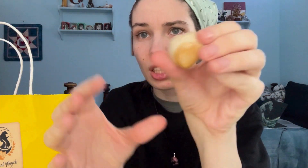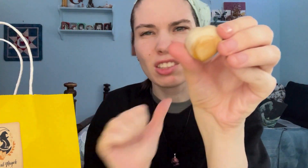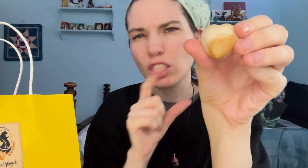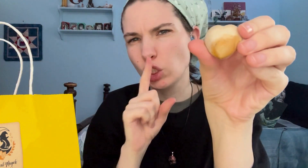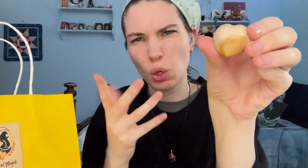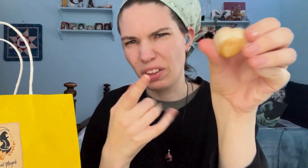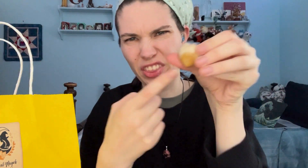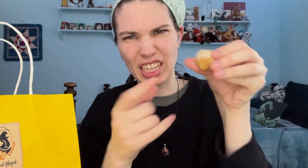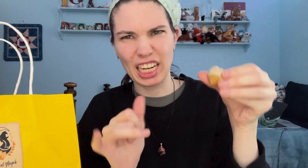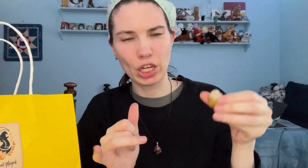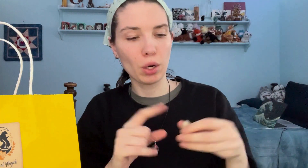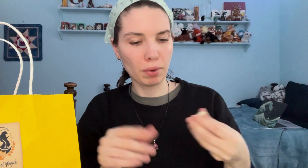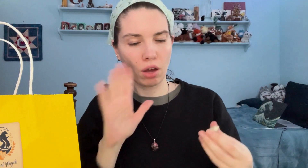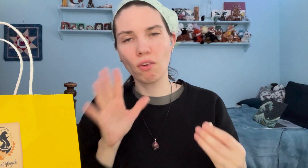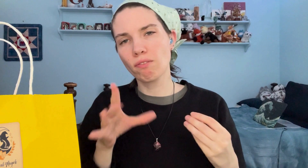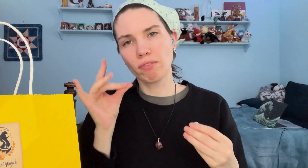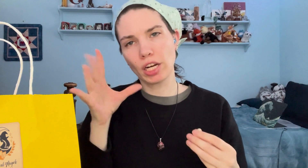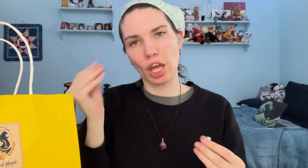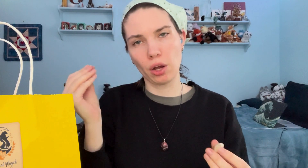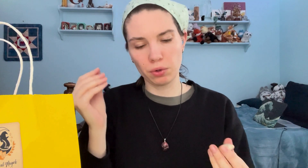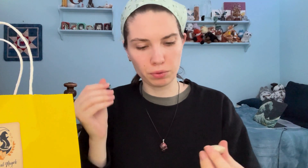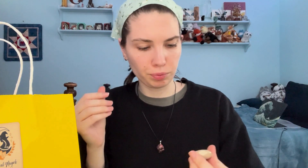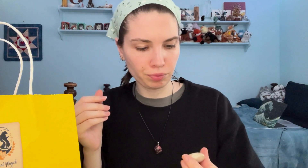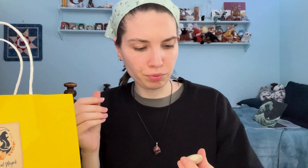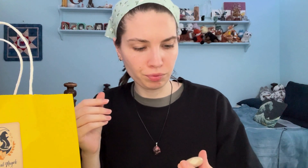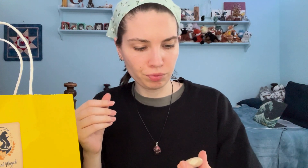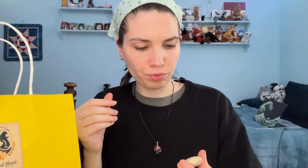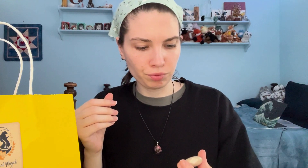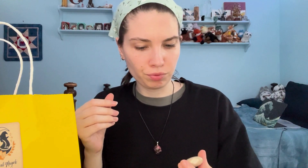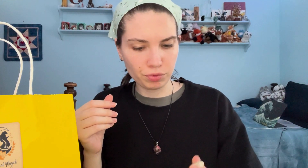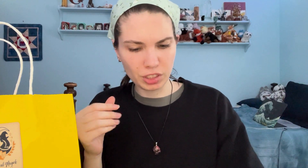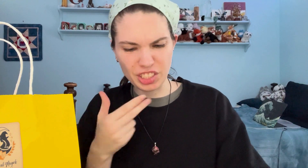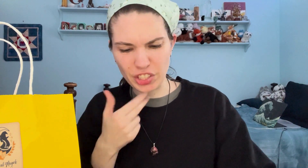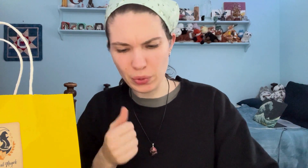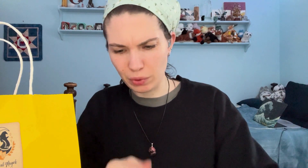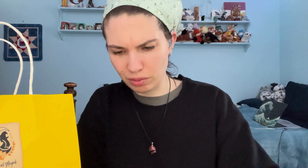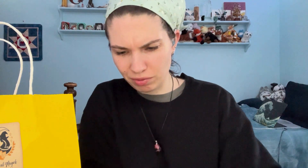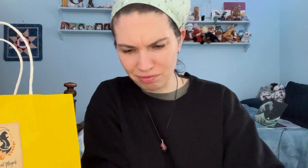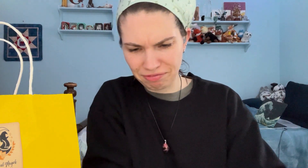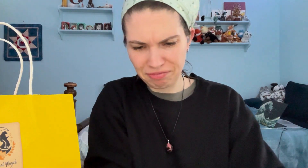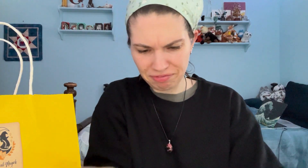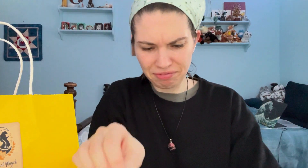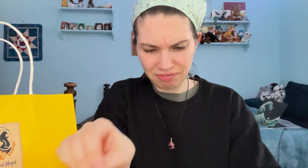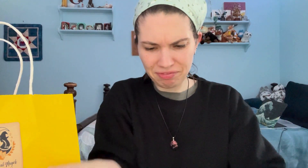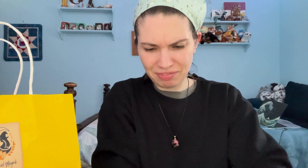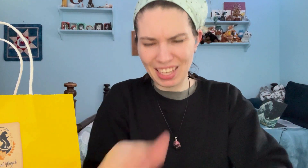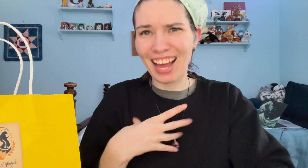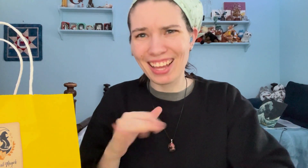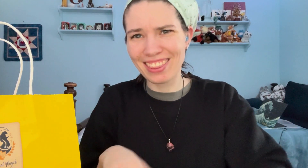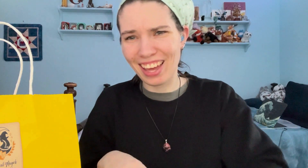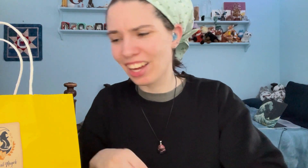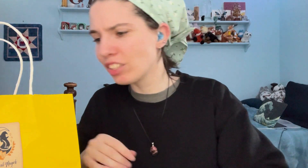Not sure what this is, but I'll find out Cute! I like that!